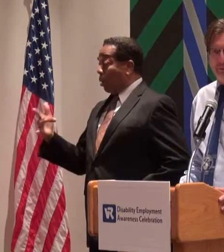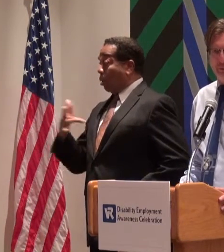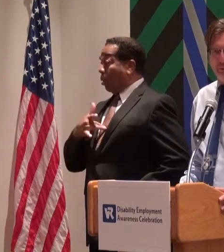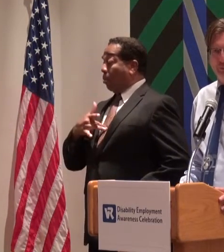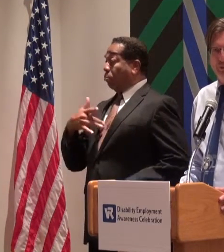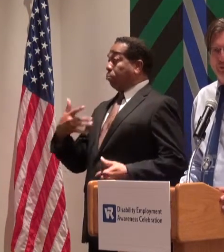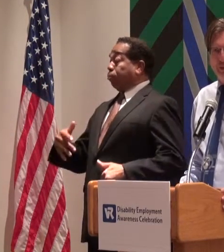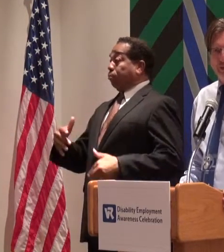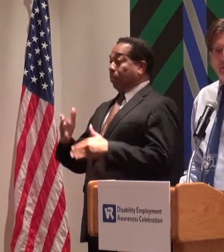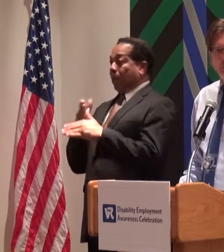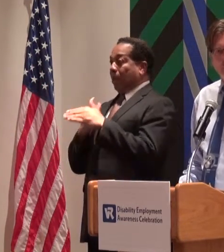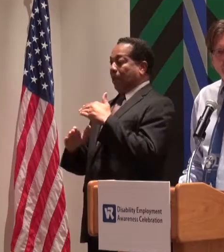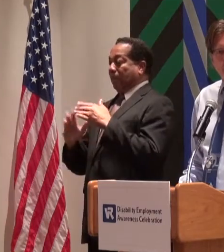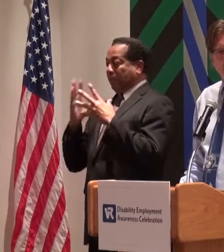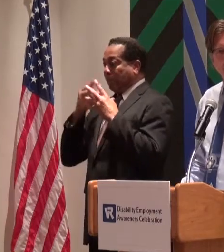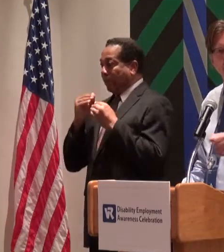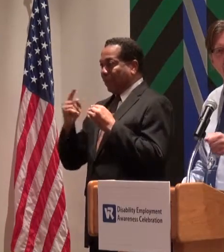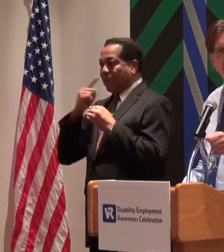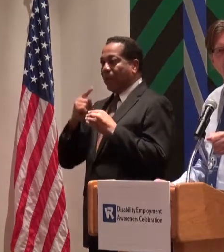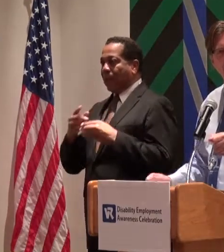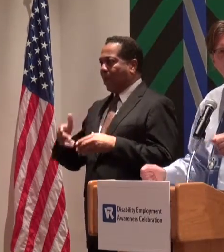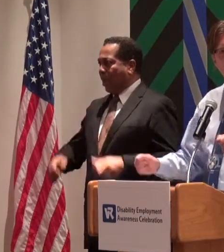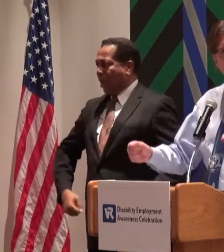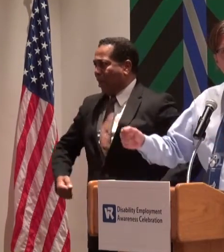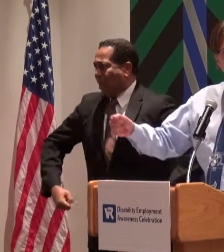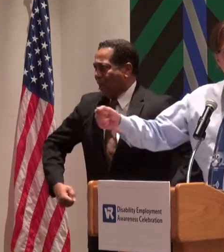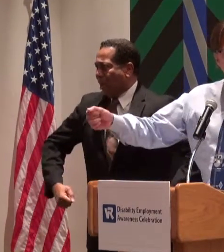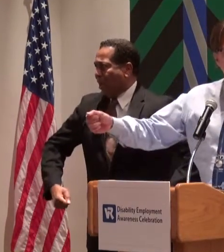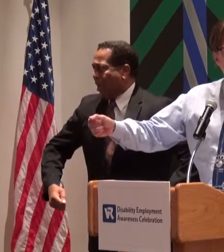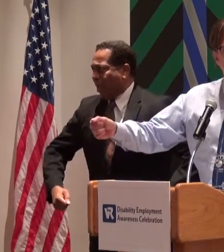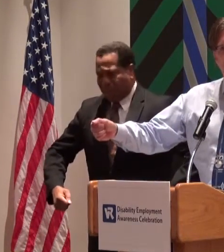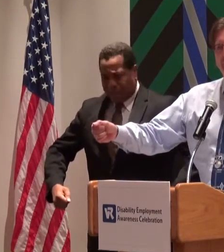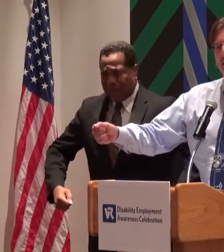because when you think you push one way you end up against a wall